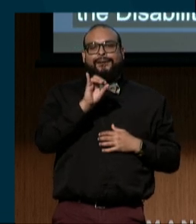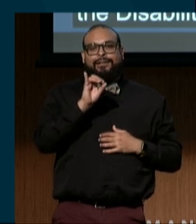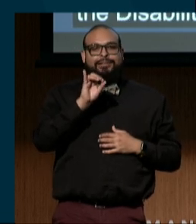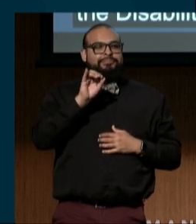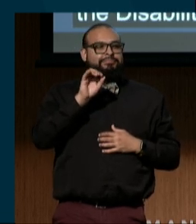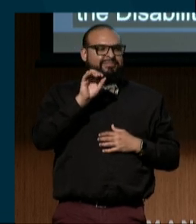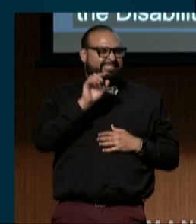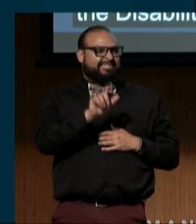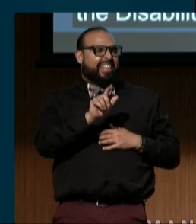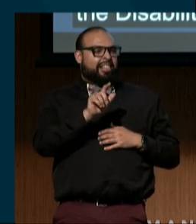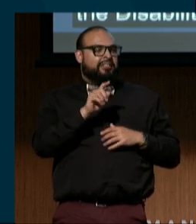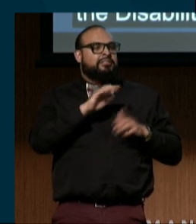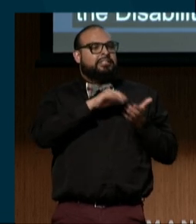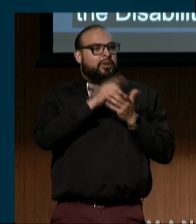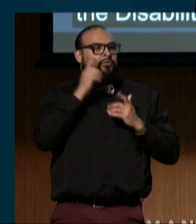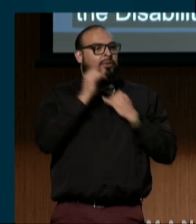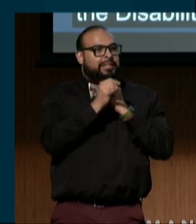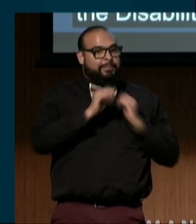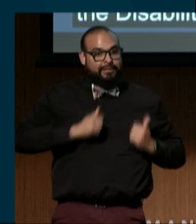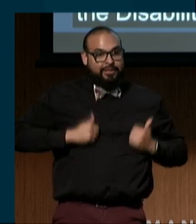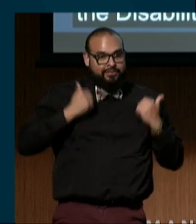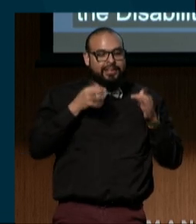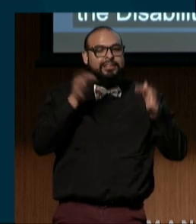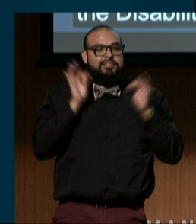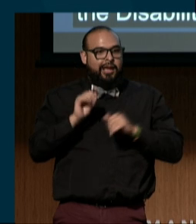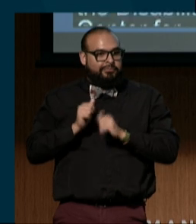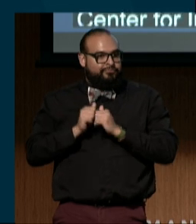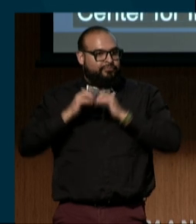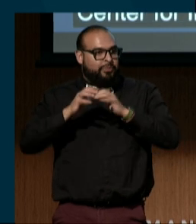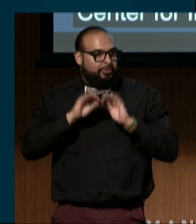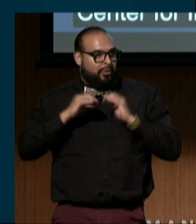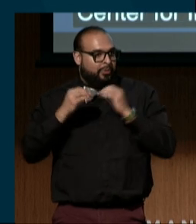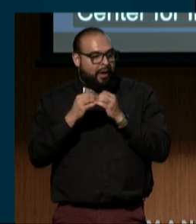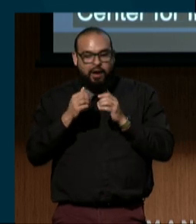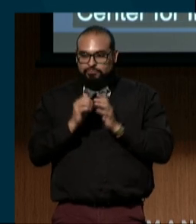decided to spin off their own organization, and DREDF was born.